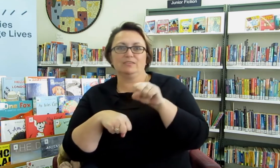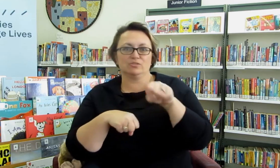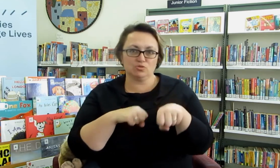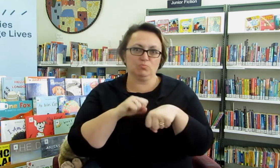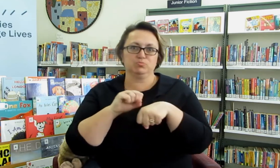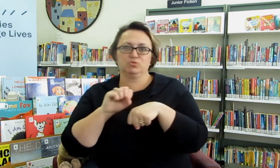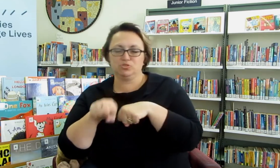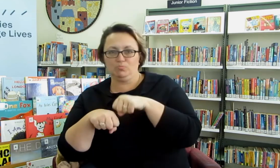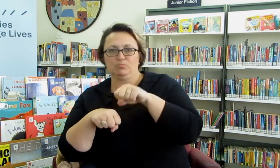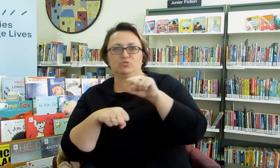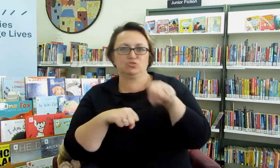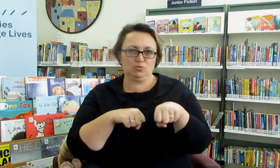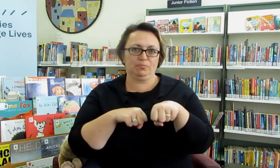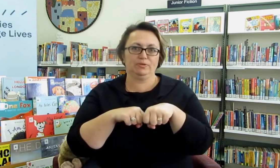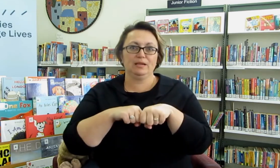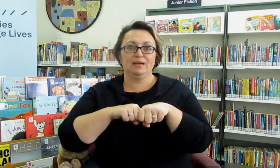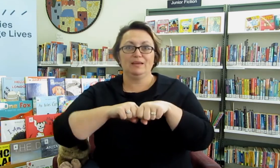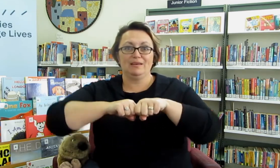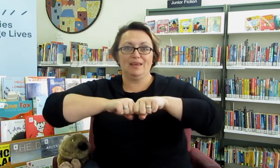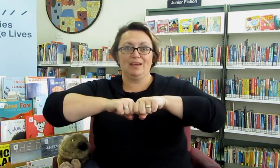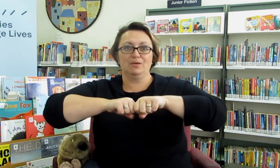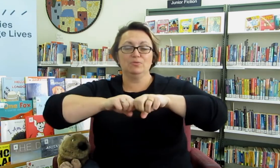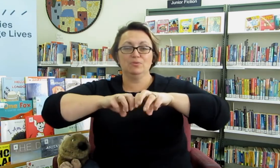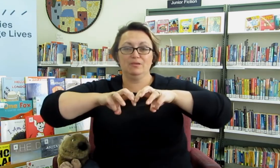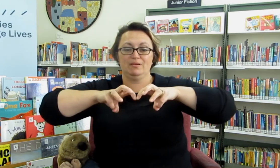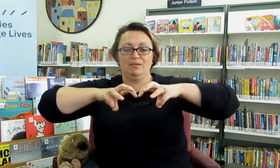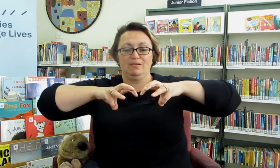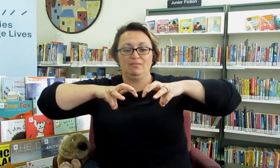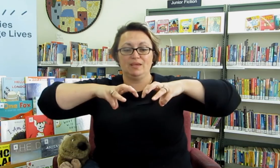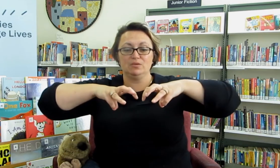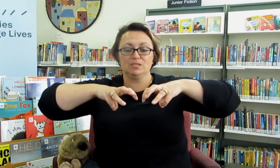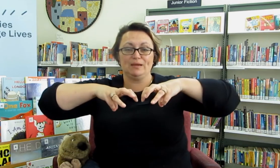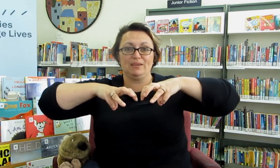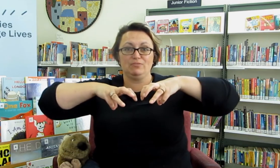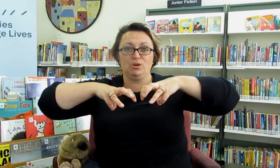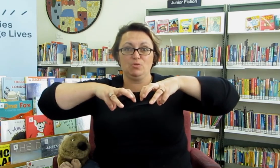Stomp Stomp Stomp. Now they also have claws.